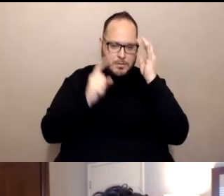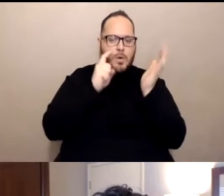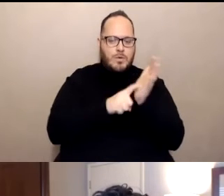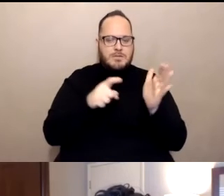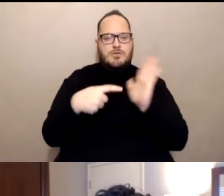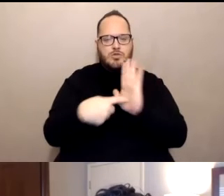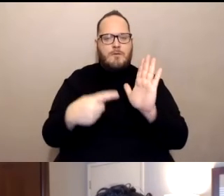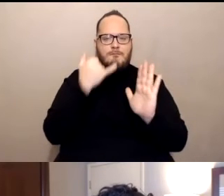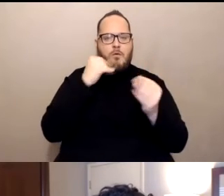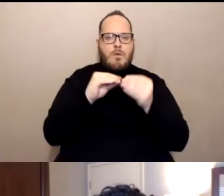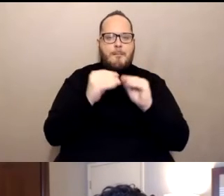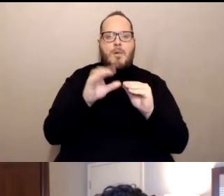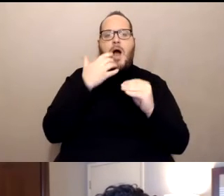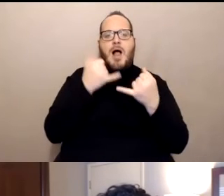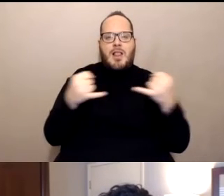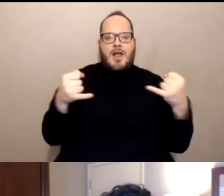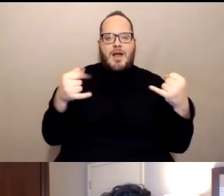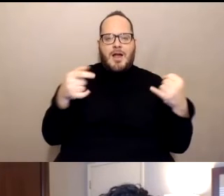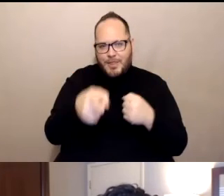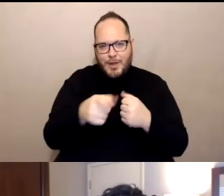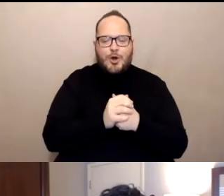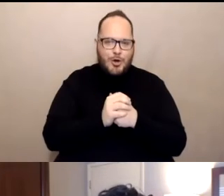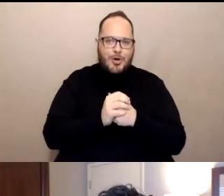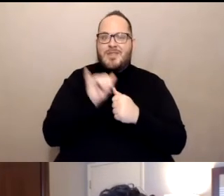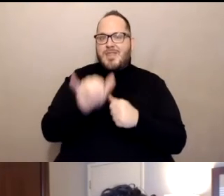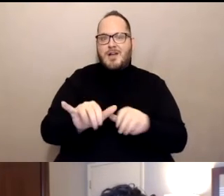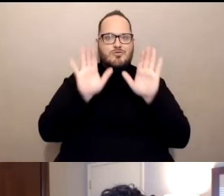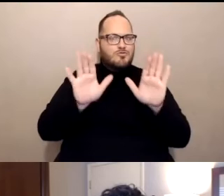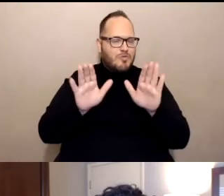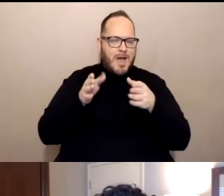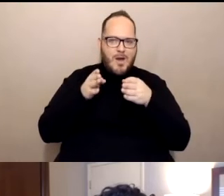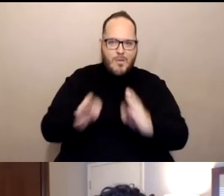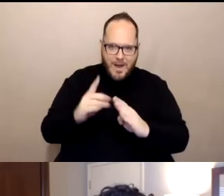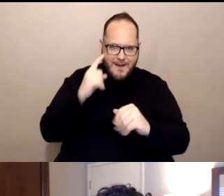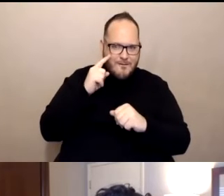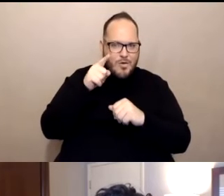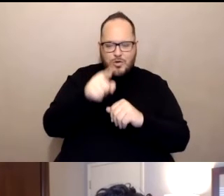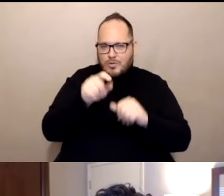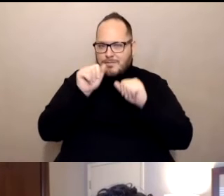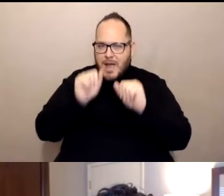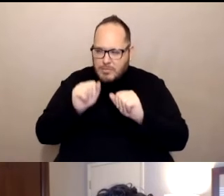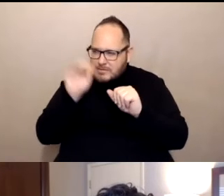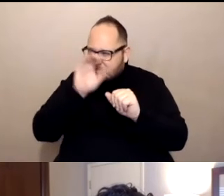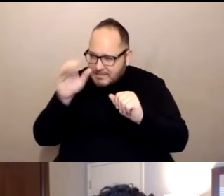listed up there. And that's a great way also to be able to look for open appointments to book